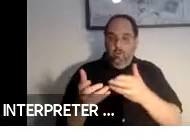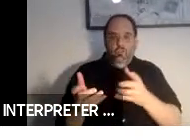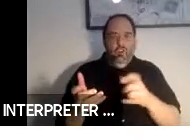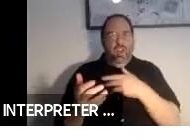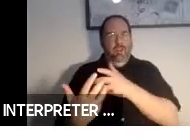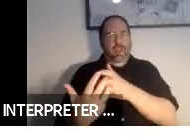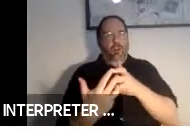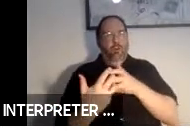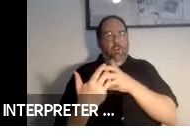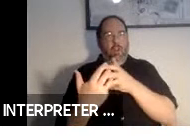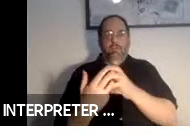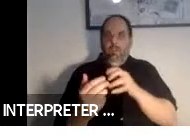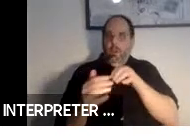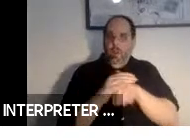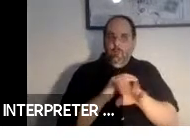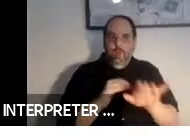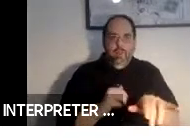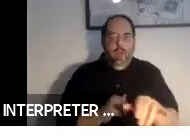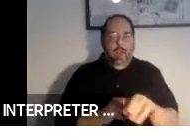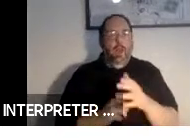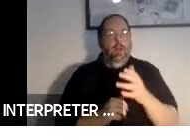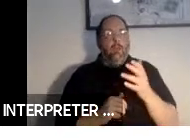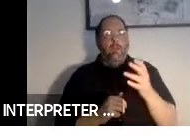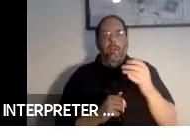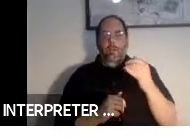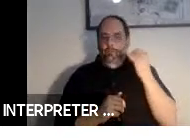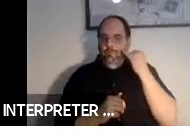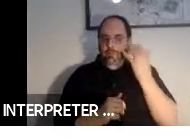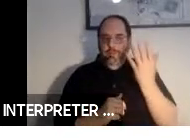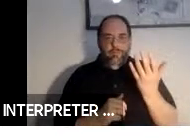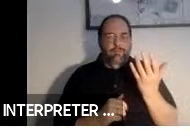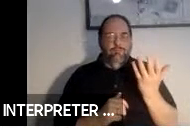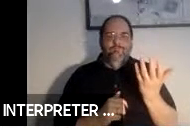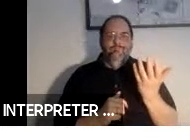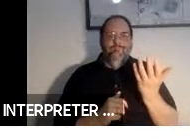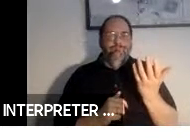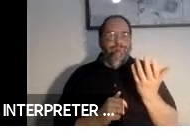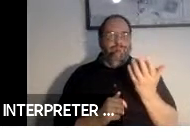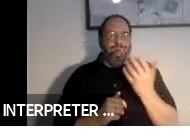can accommodate that. There is braille peripheral devices that is able to pair with devices,